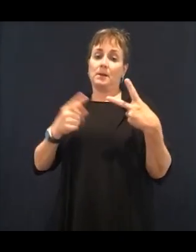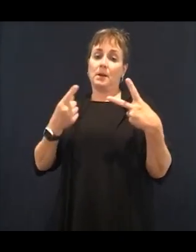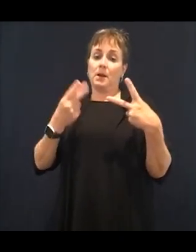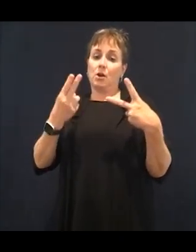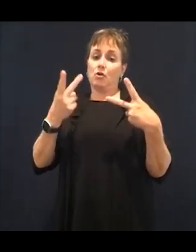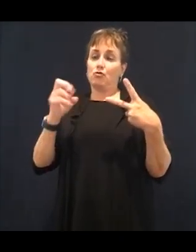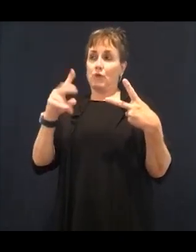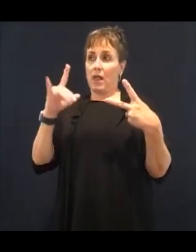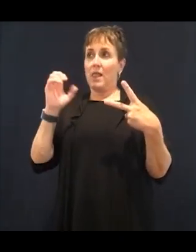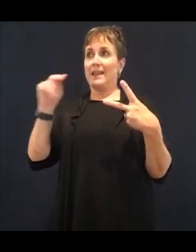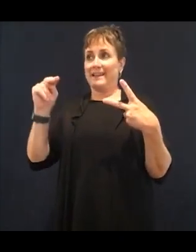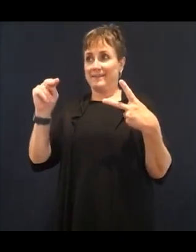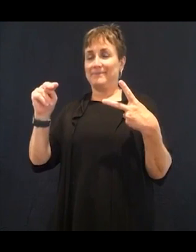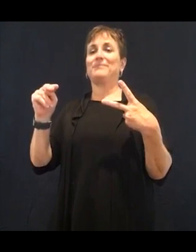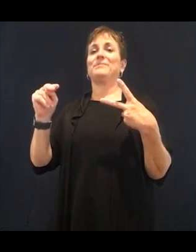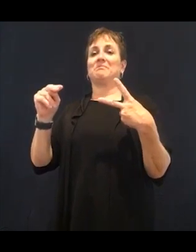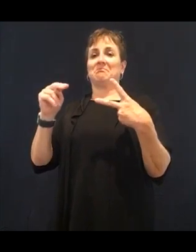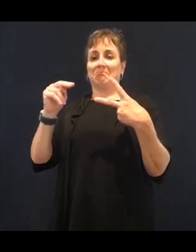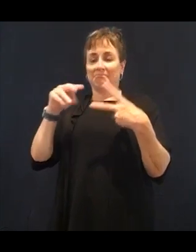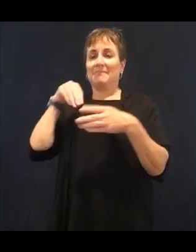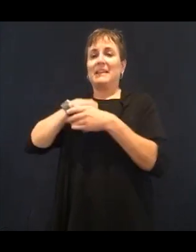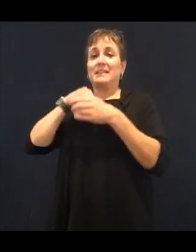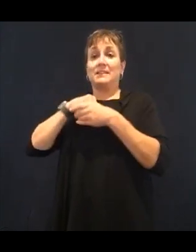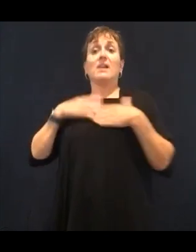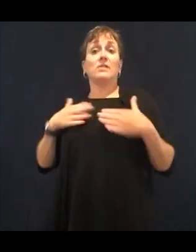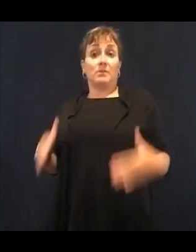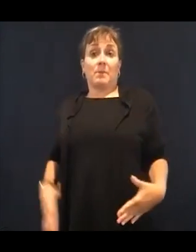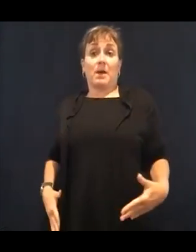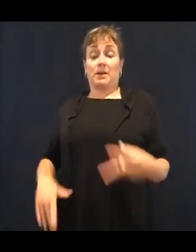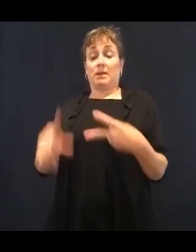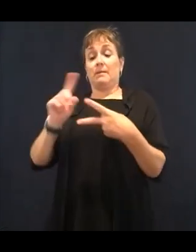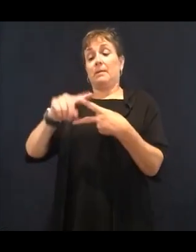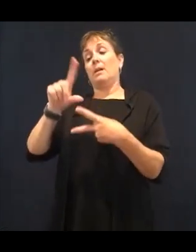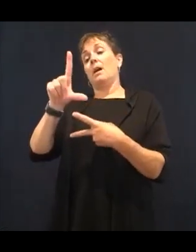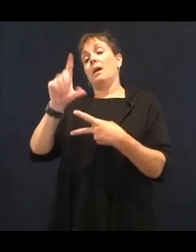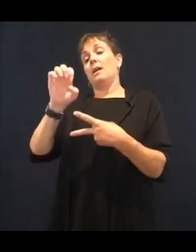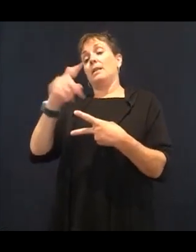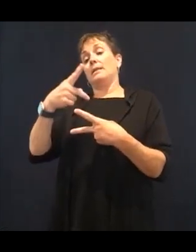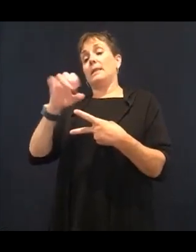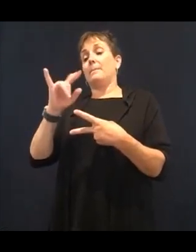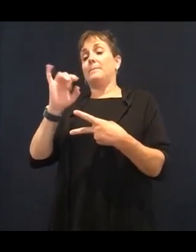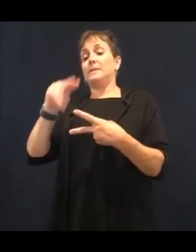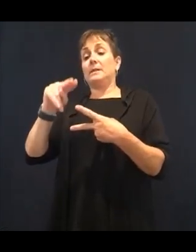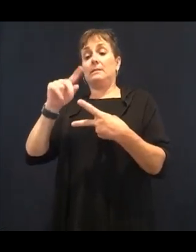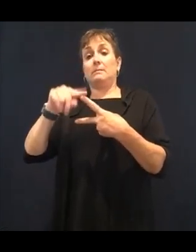tells our body- It says, you know, thank you for feeding me. I'm happy and satisfied.